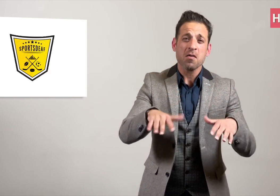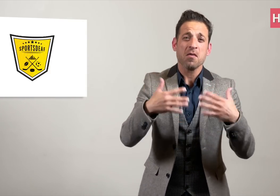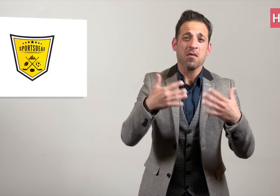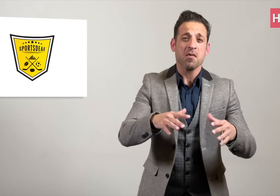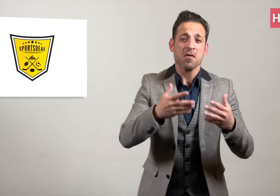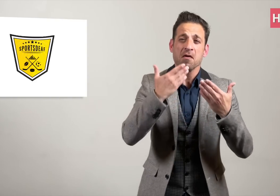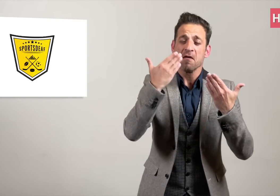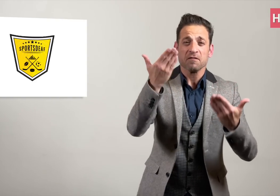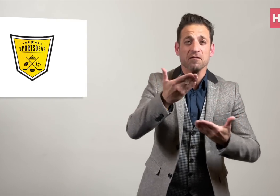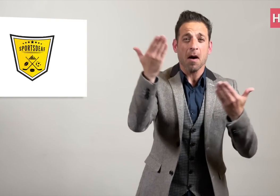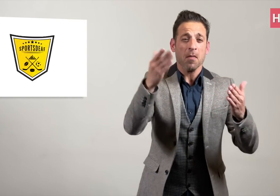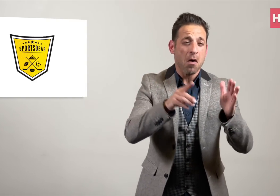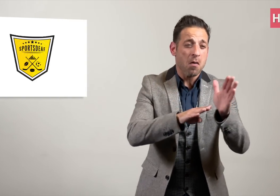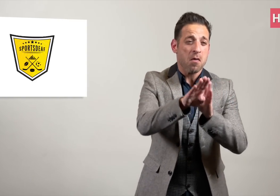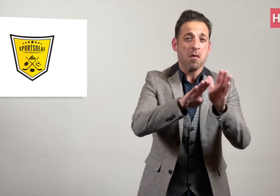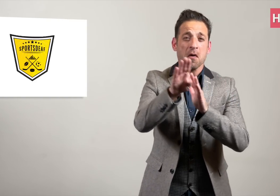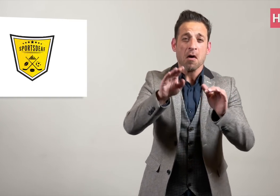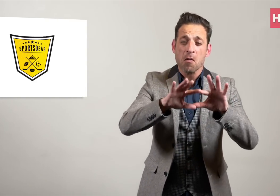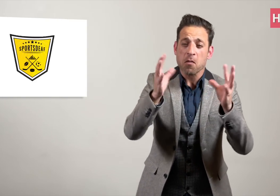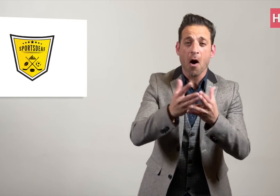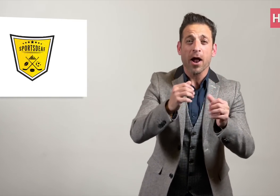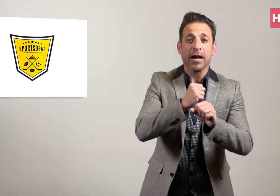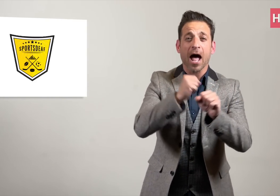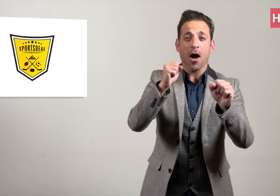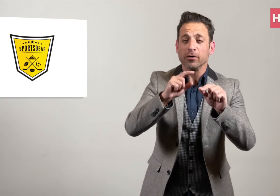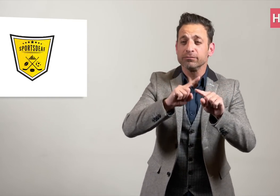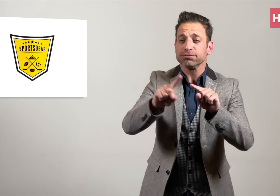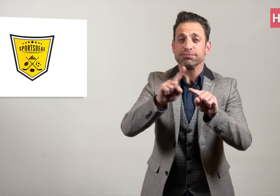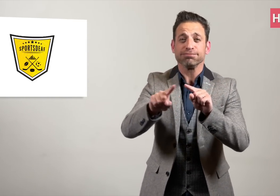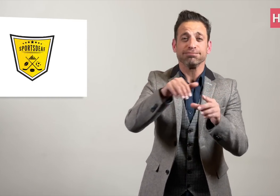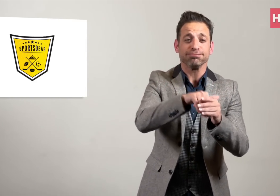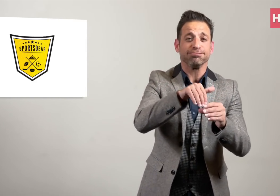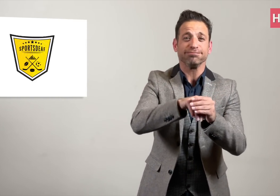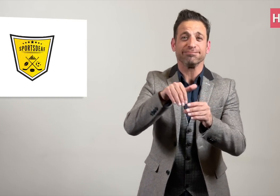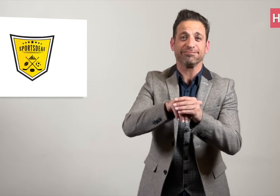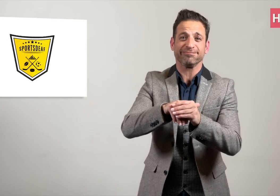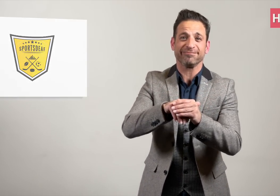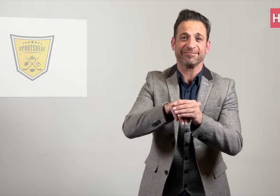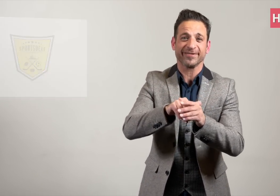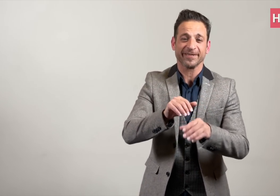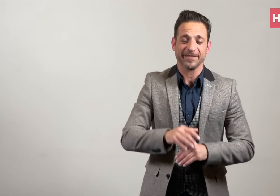on a regular basis at the Deaflympics.